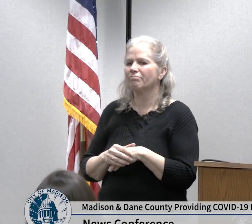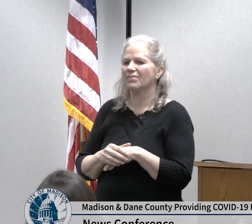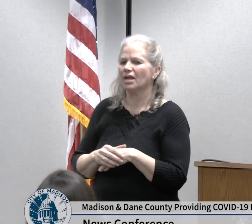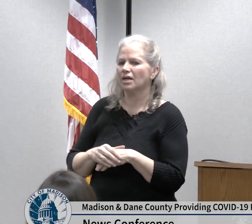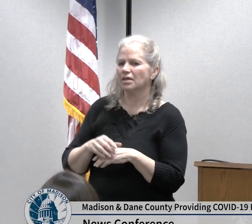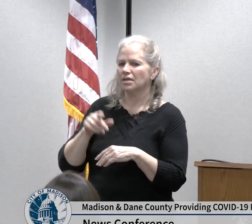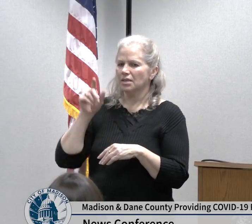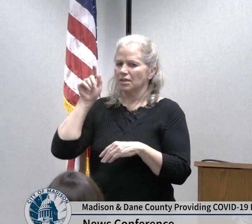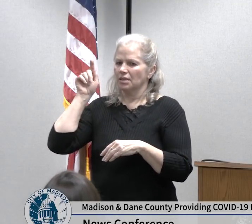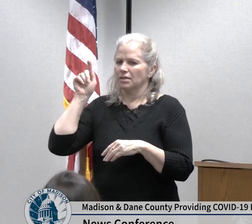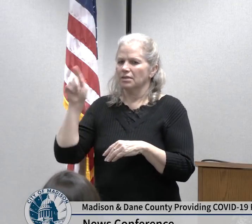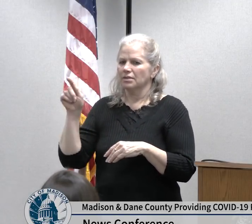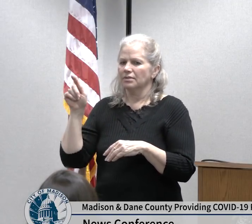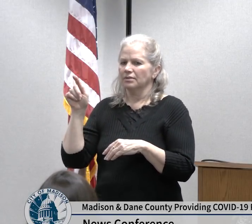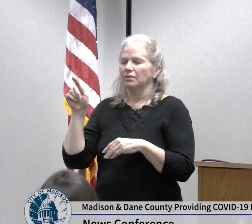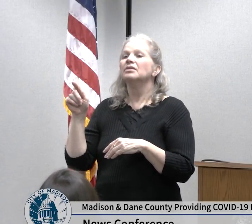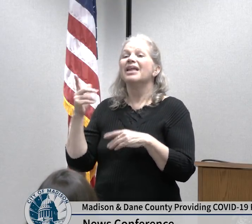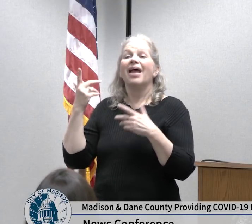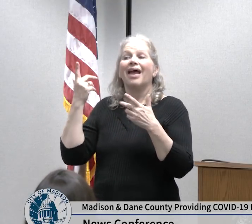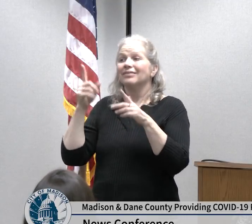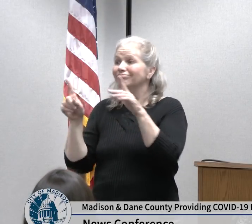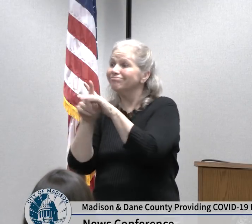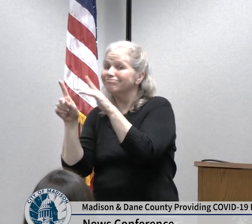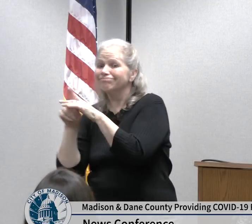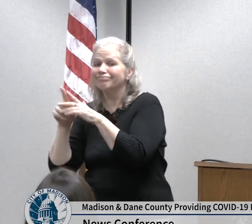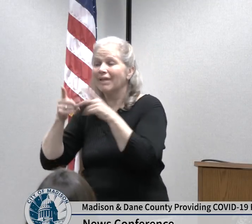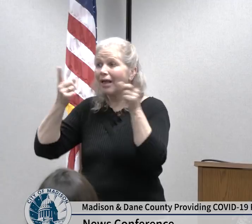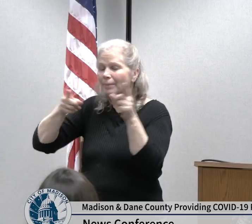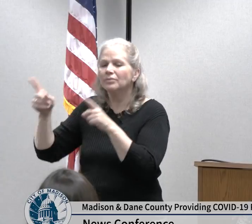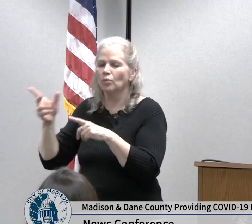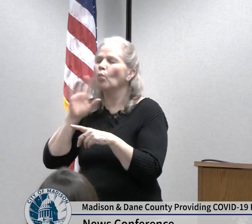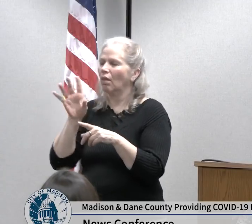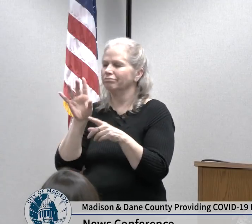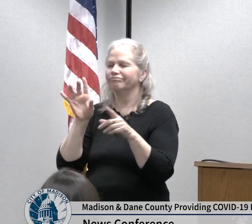the United States and that person to person spread is likely to become more